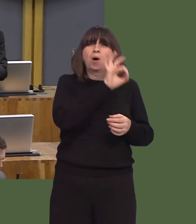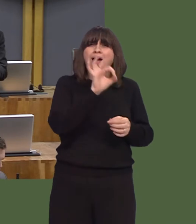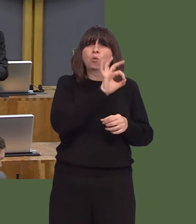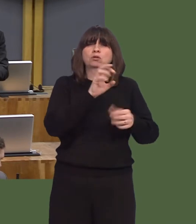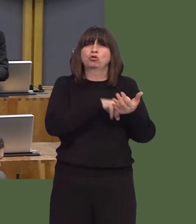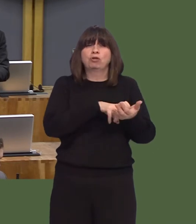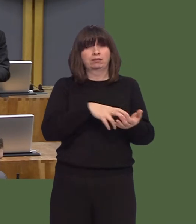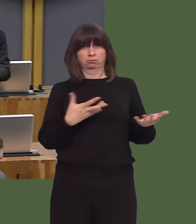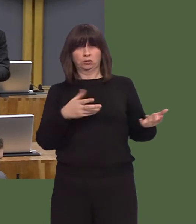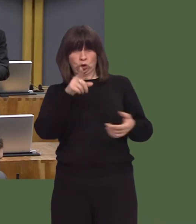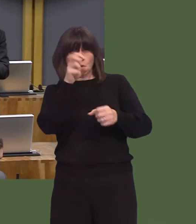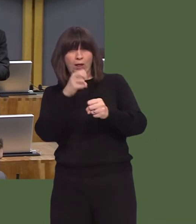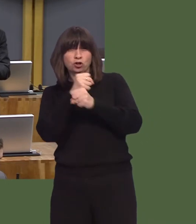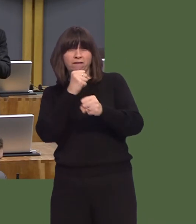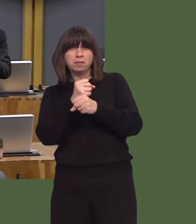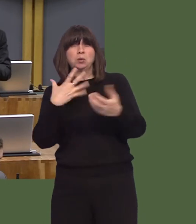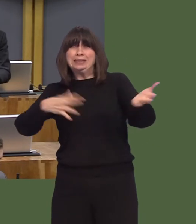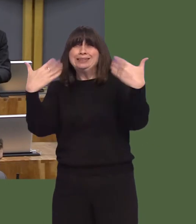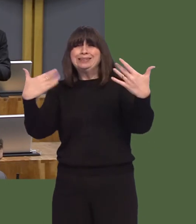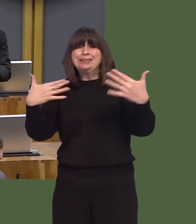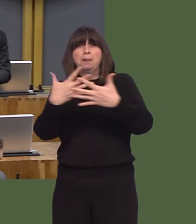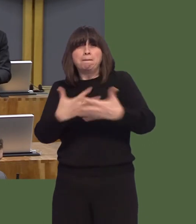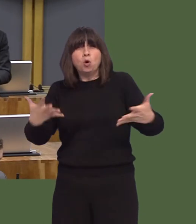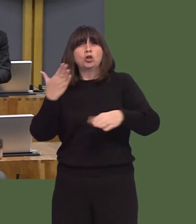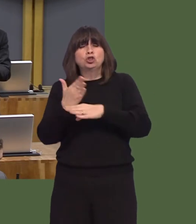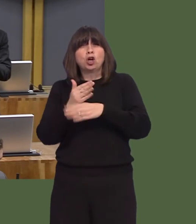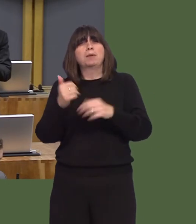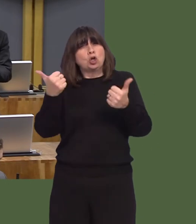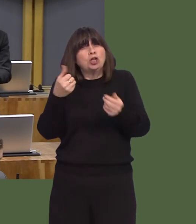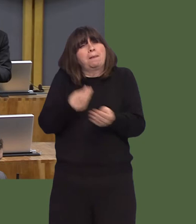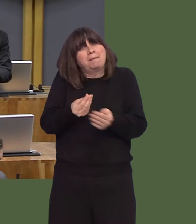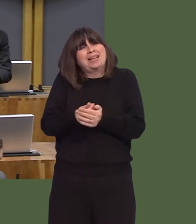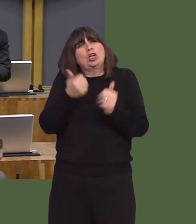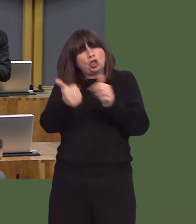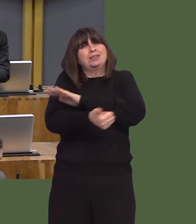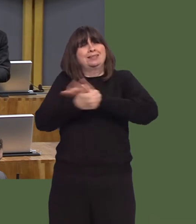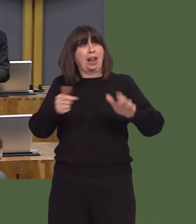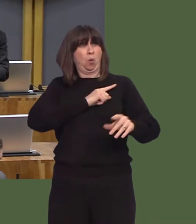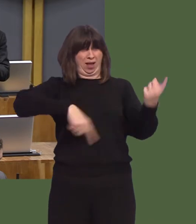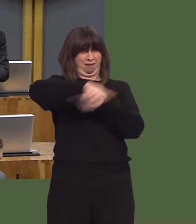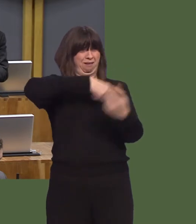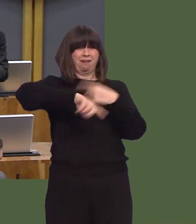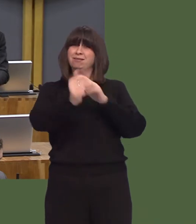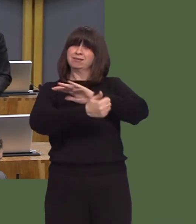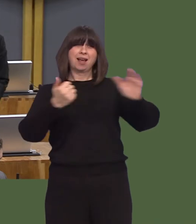What are you doing as a Welsh Government to actually encourage jobs into the area that are matching the skills and the pay levels that we are seeing lost?